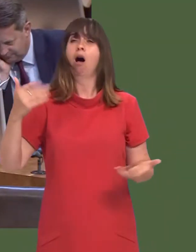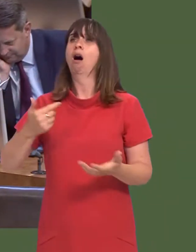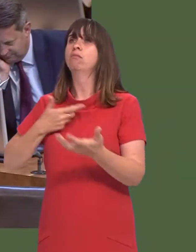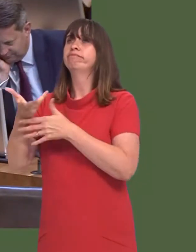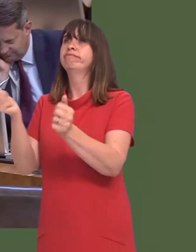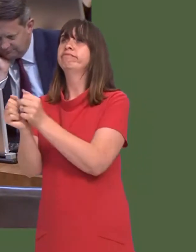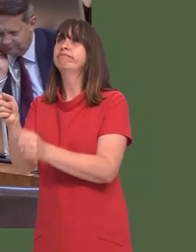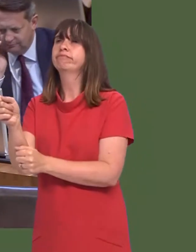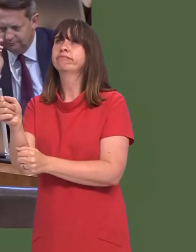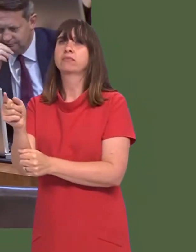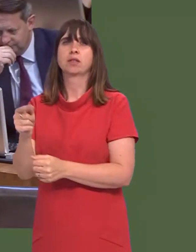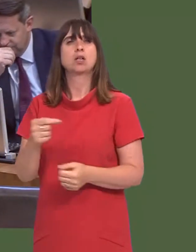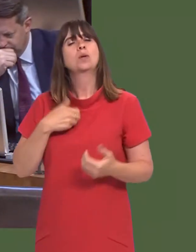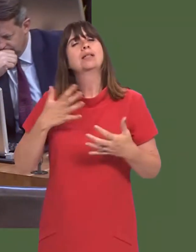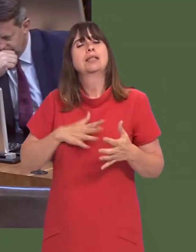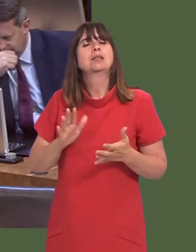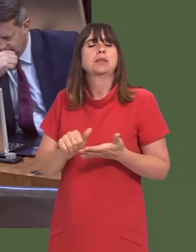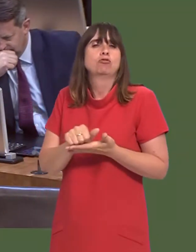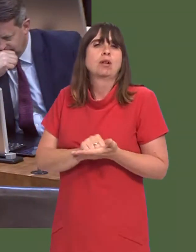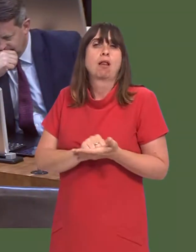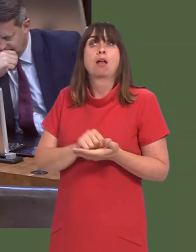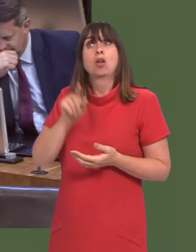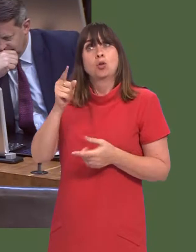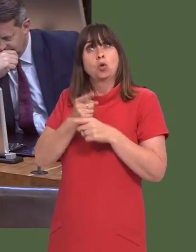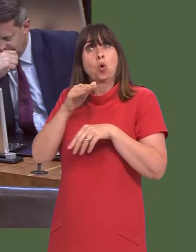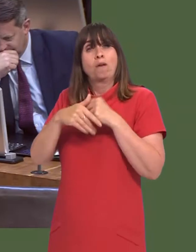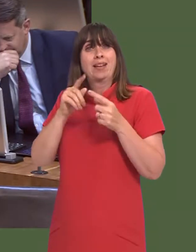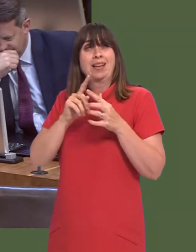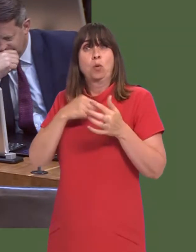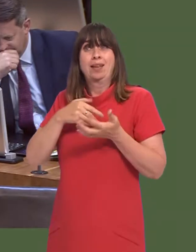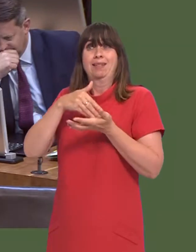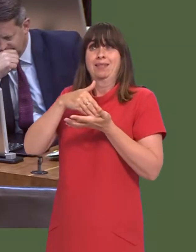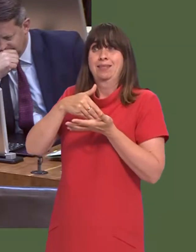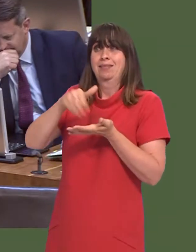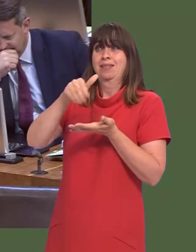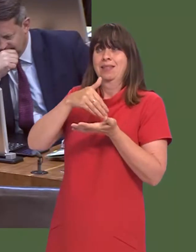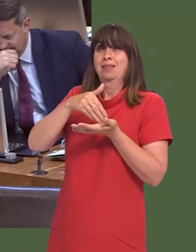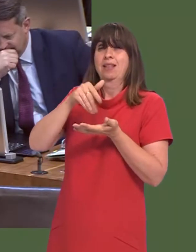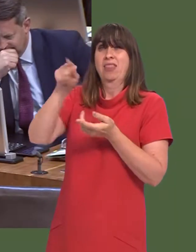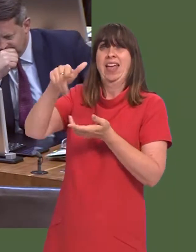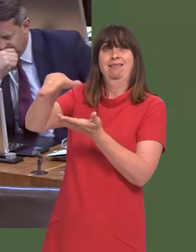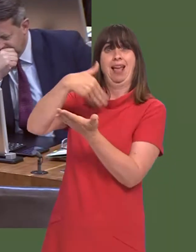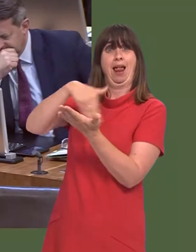So, we have to come at this from a realistic viewpoint. Carwyn Jones: He makes the point about the EU exporting more to the UK than the UK does